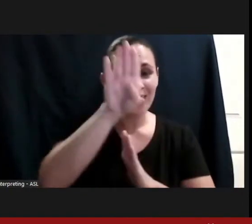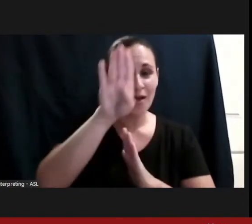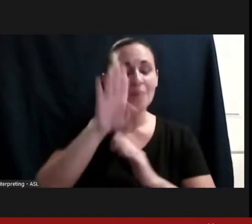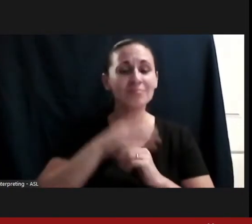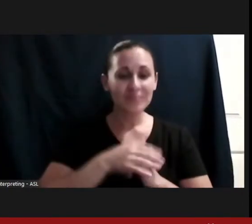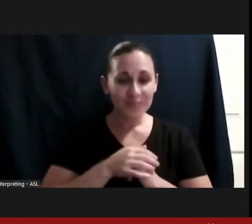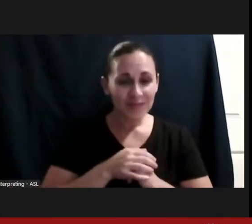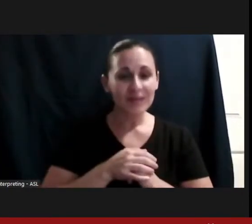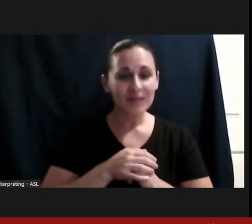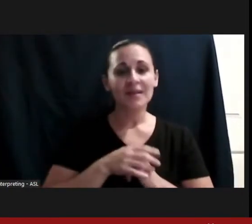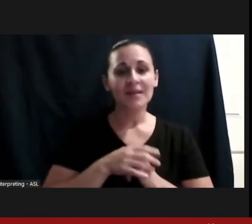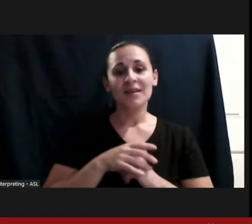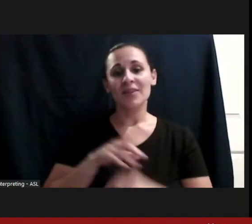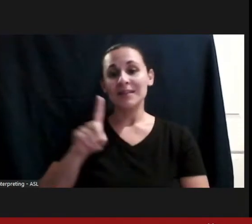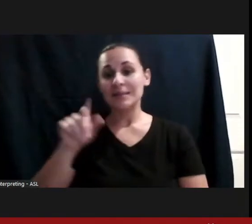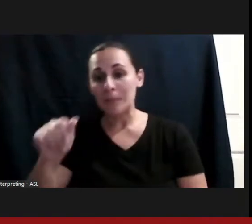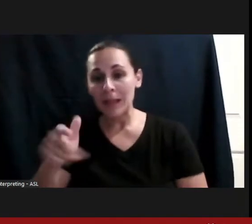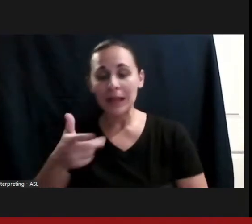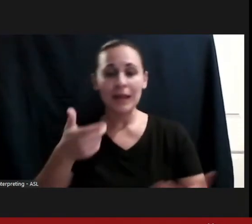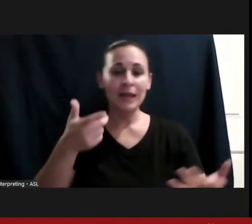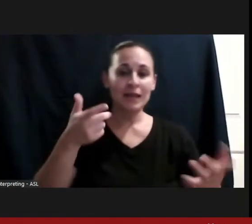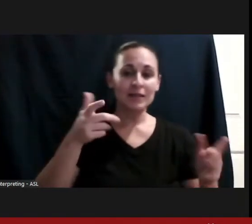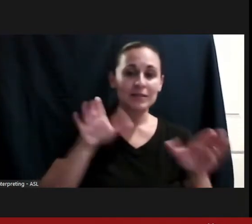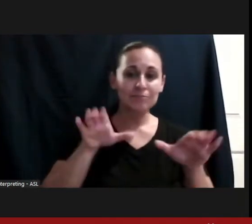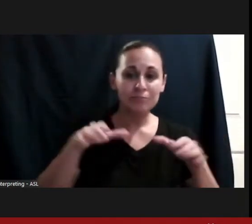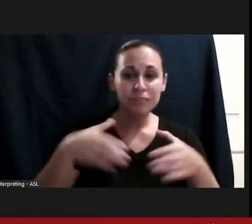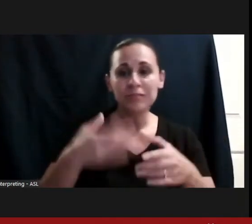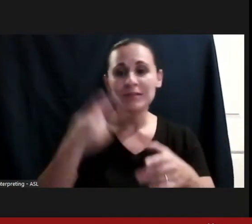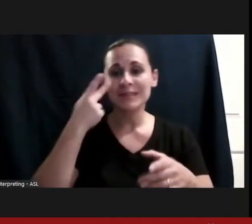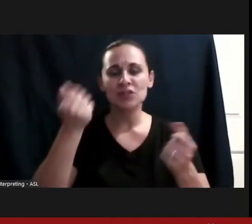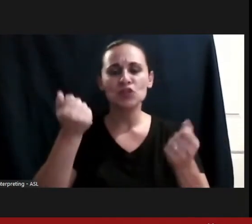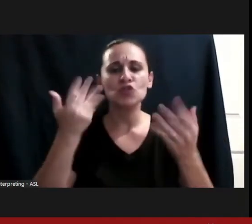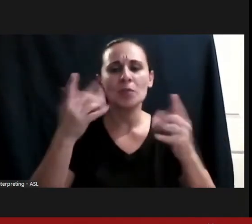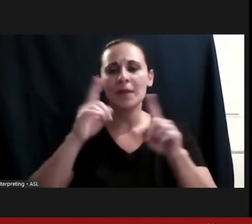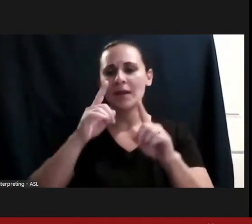coalition, to see some of these wonderful leaders really helping to see Stanford advance